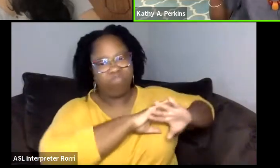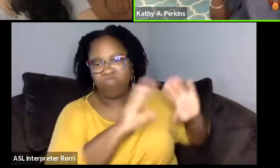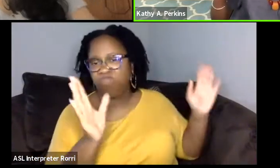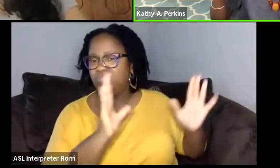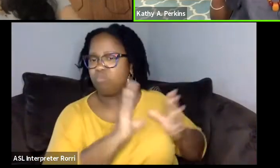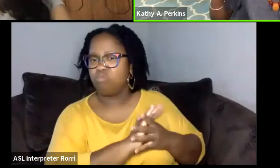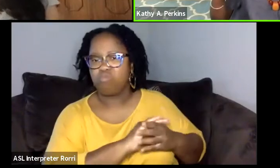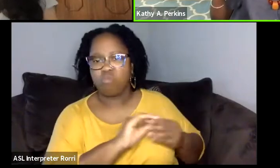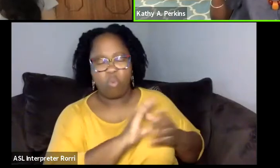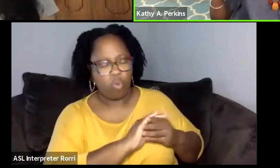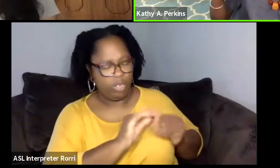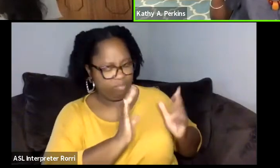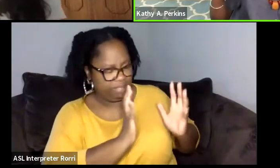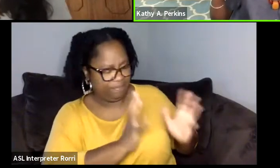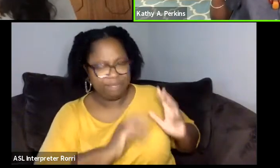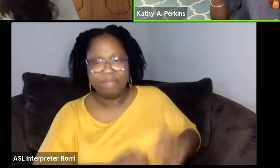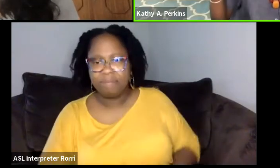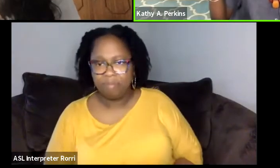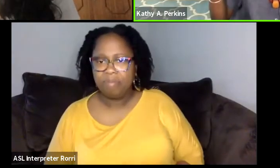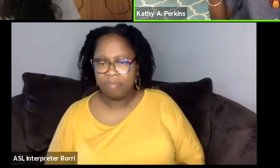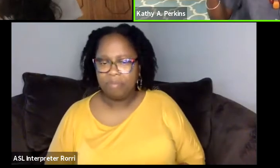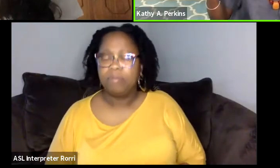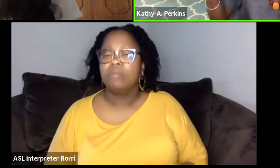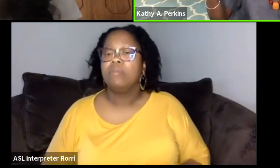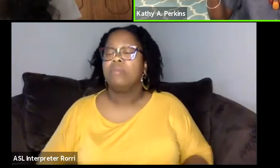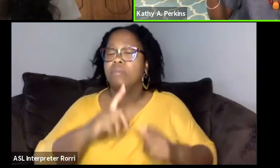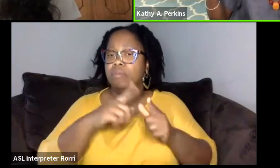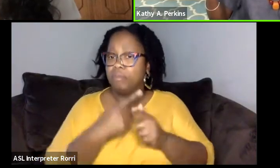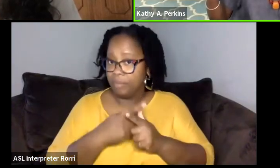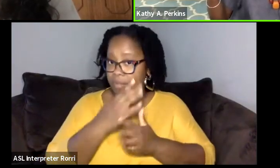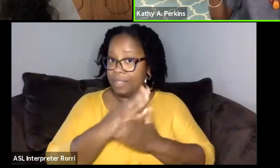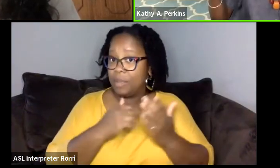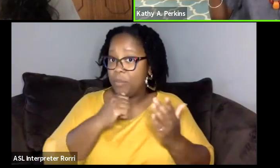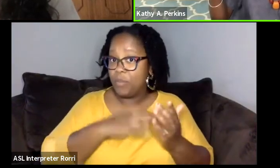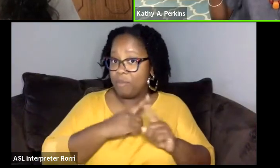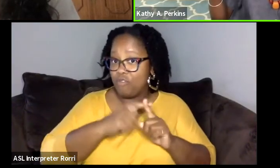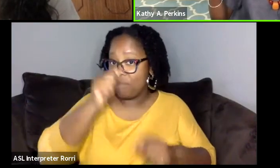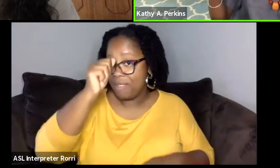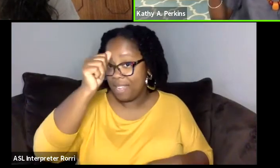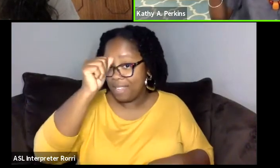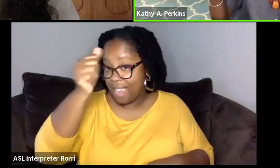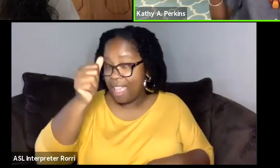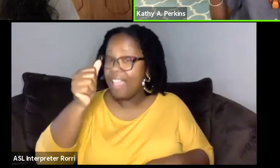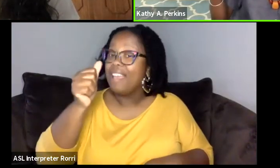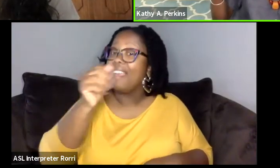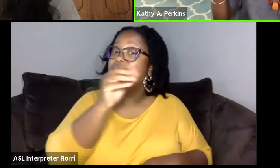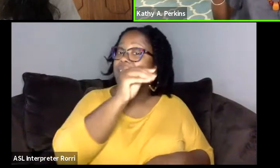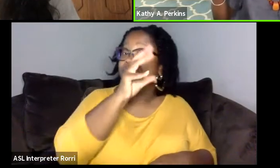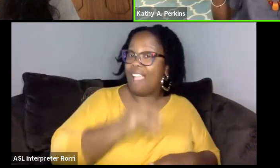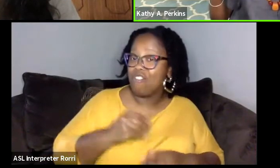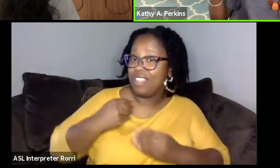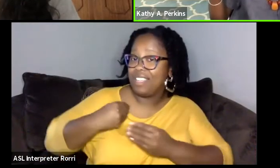And that she needed that. And then I have these women from India who have of African descent. They are storytellers.